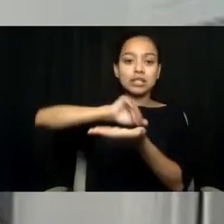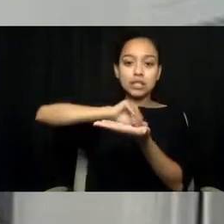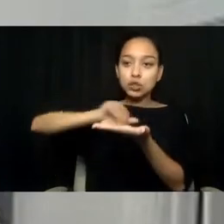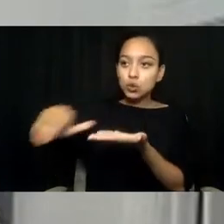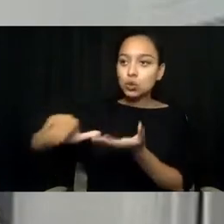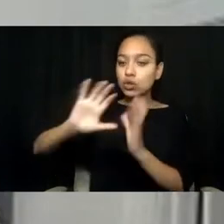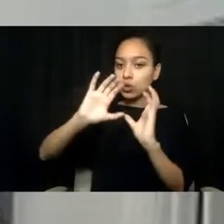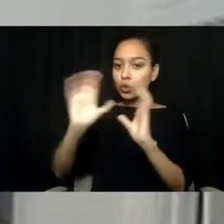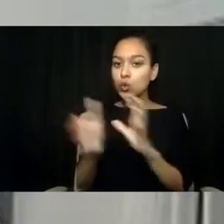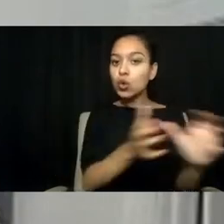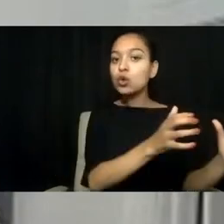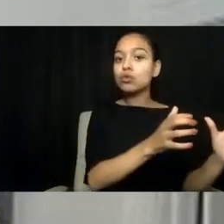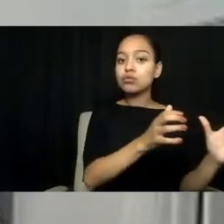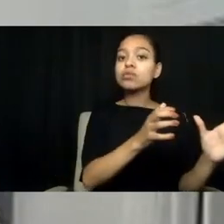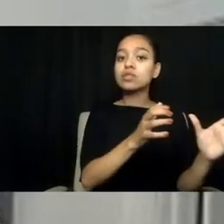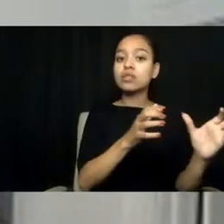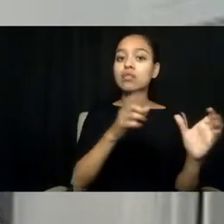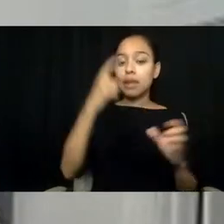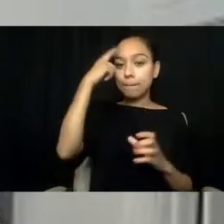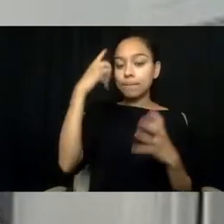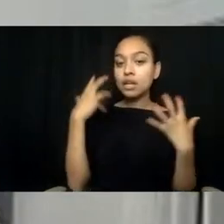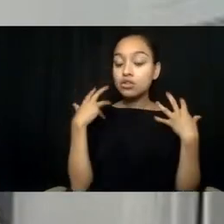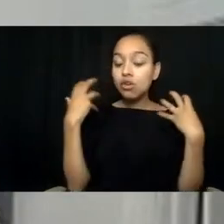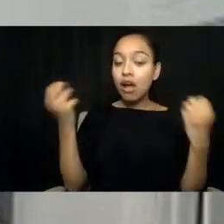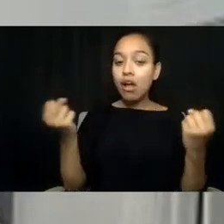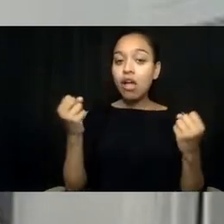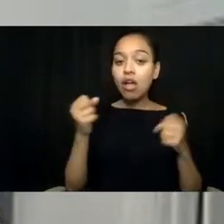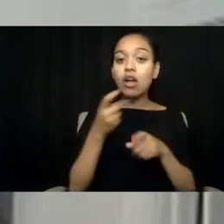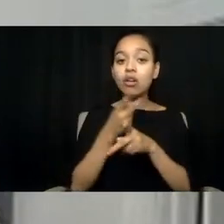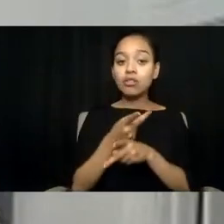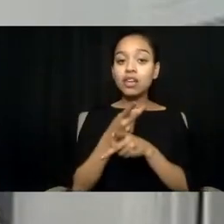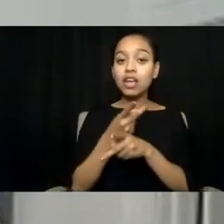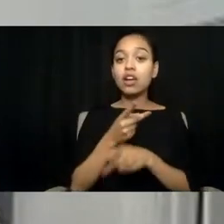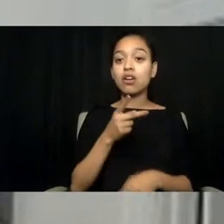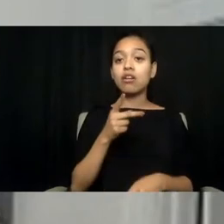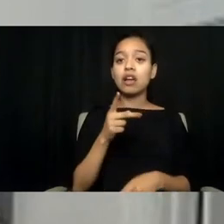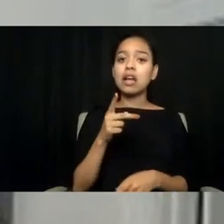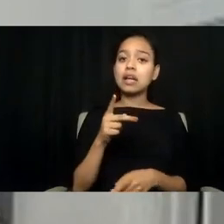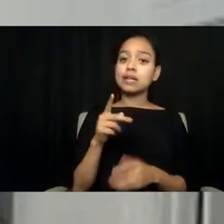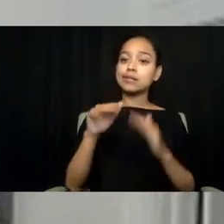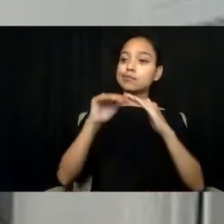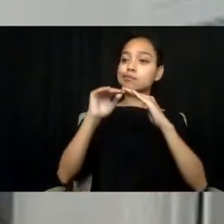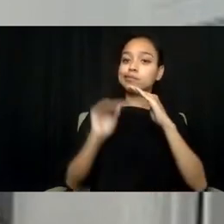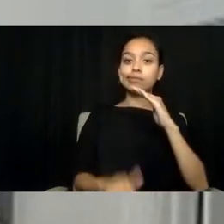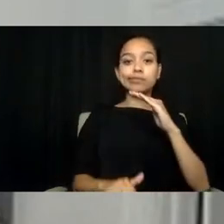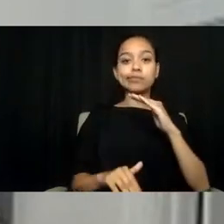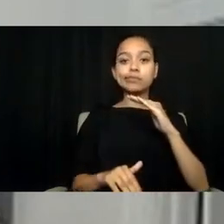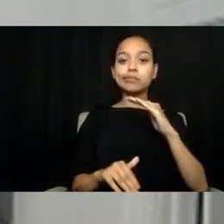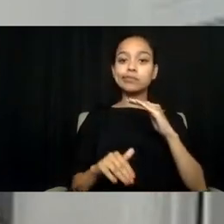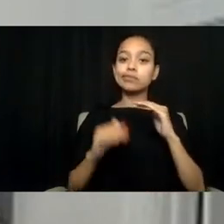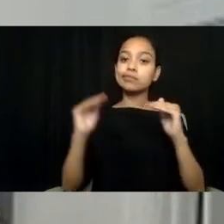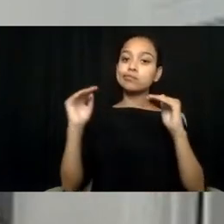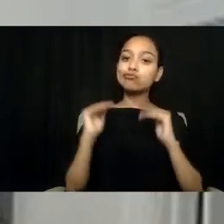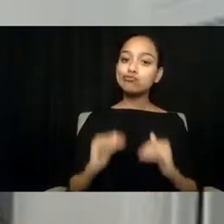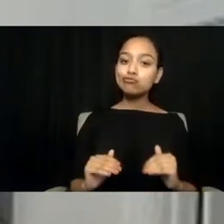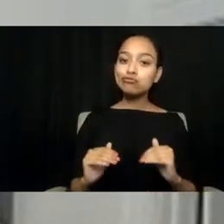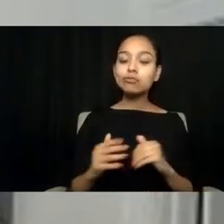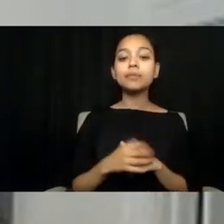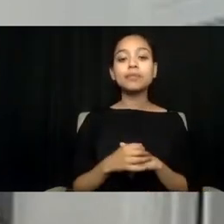that the mental health care and health care is less than. But this is our chance to fix it.